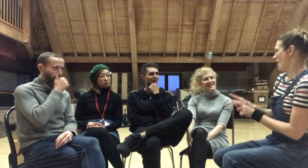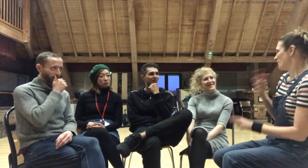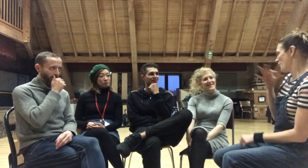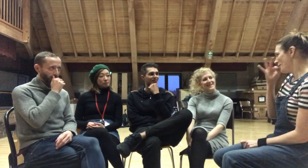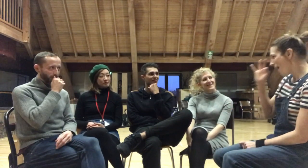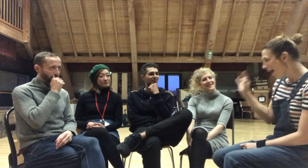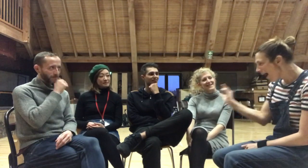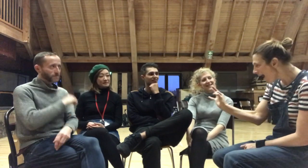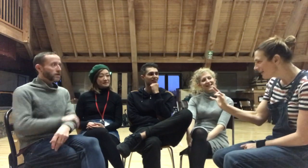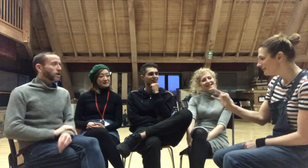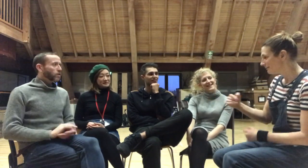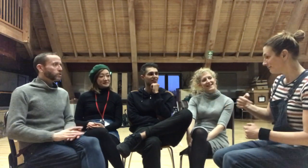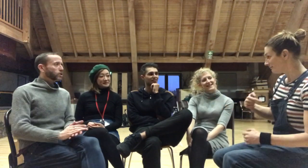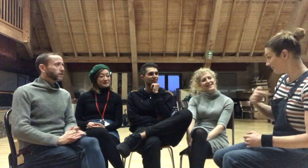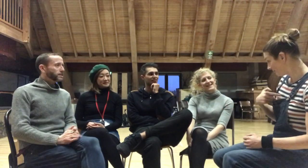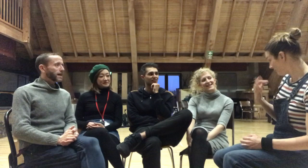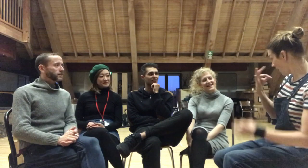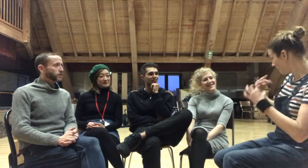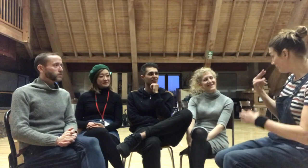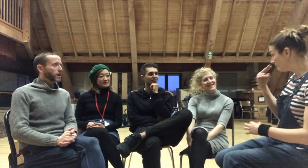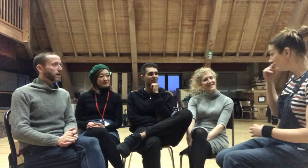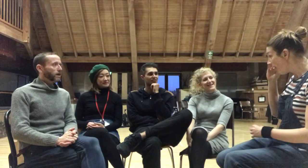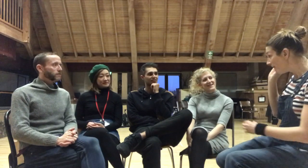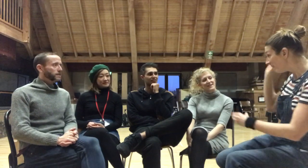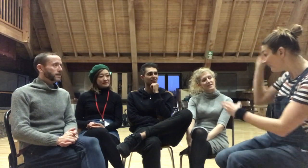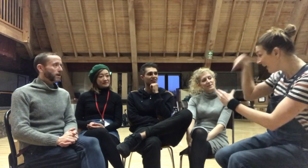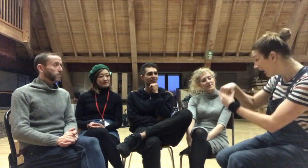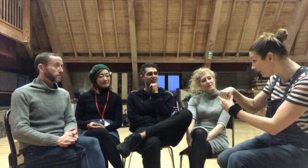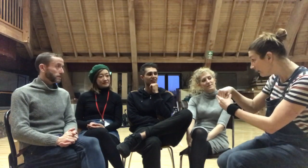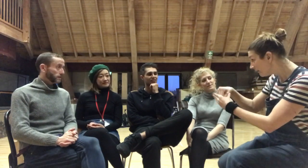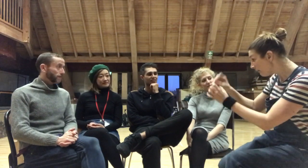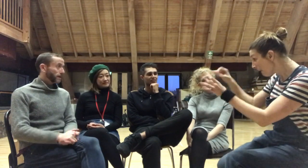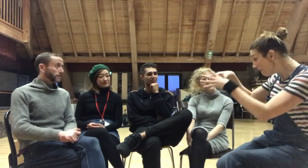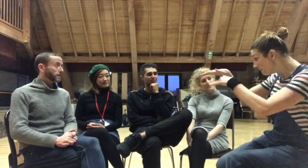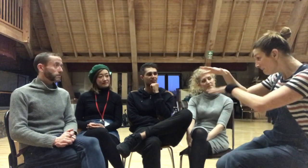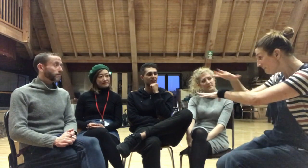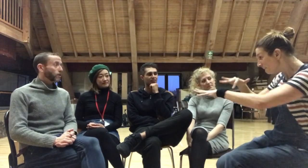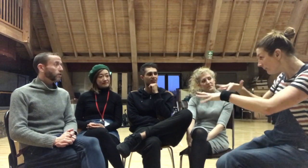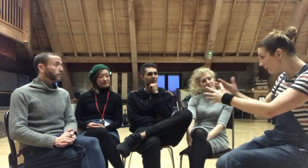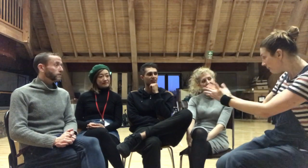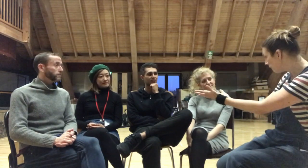I also wanted to ask as well, obviously as a Deaf actor that's been involved, I've